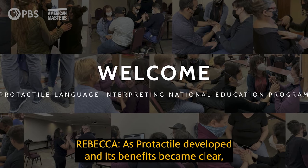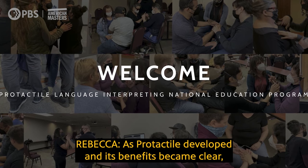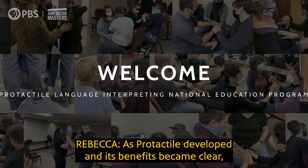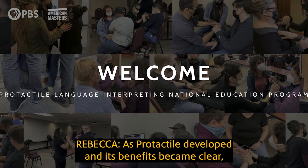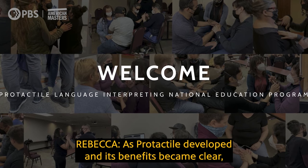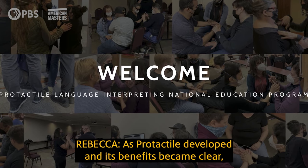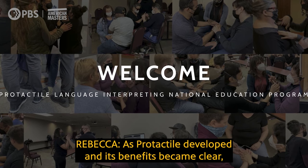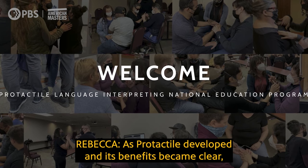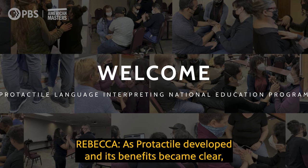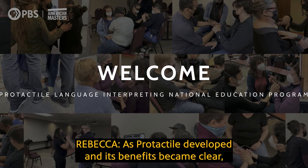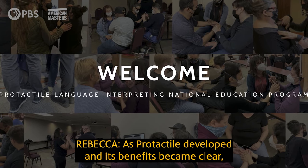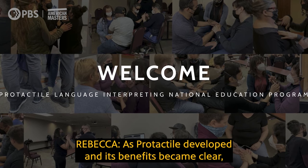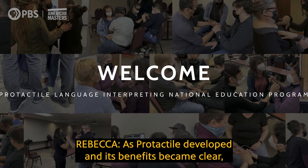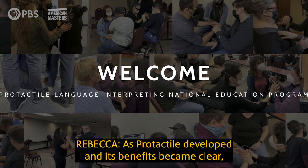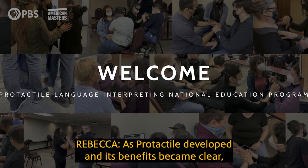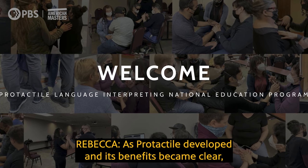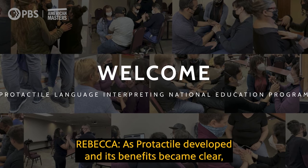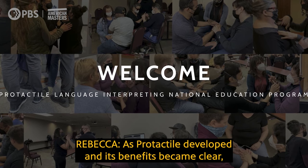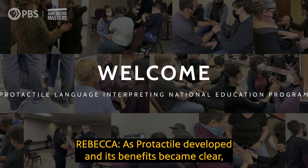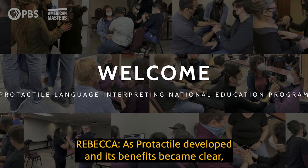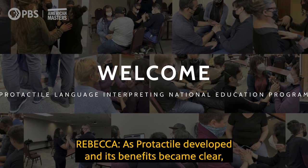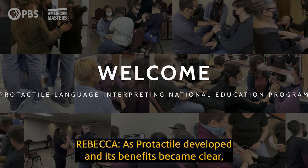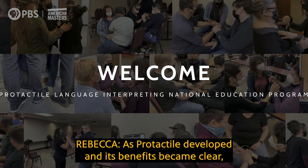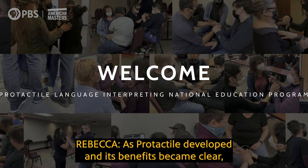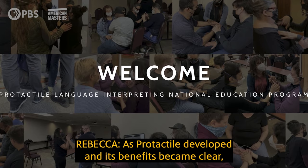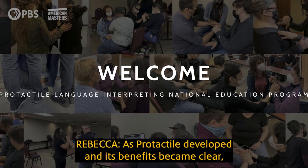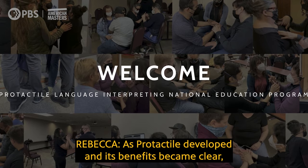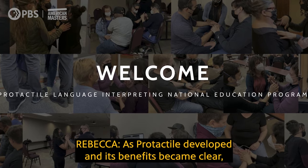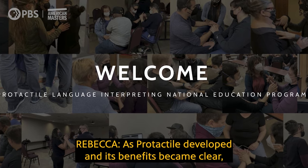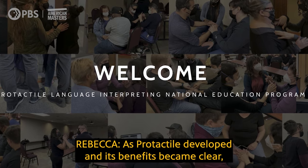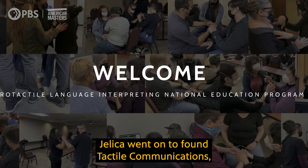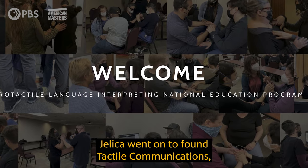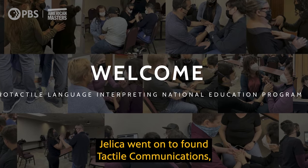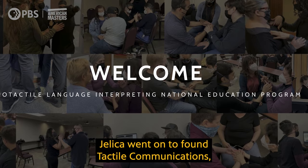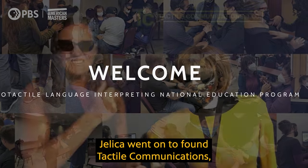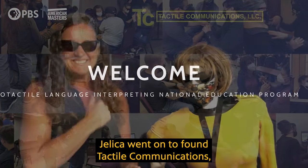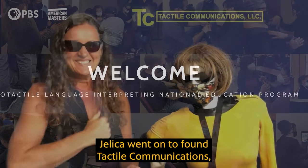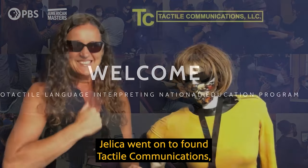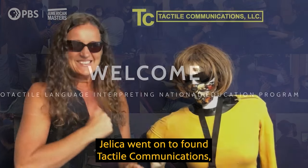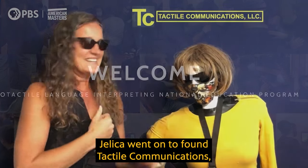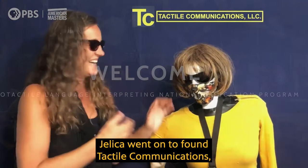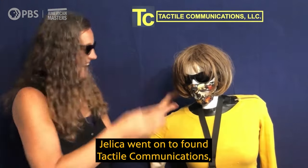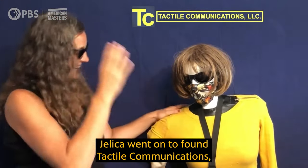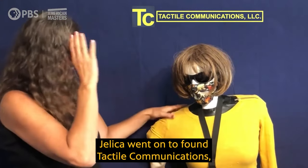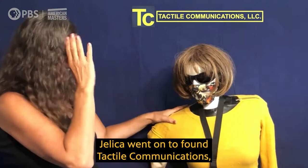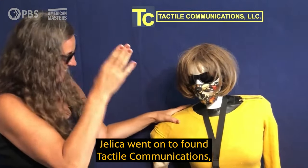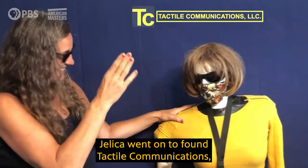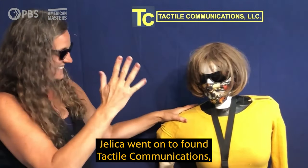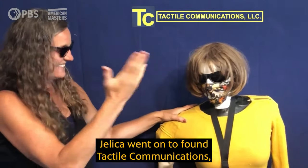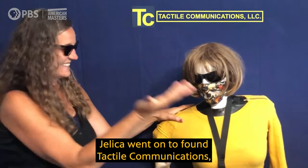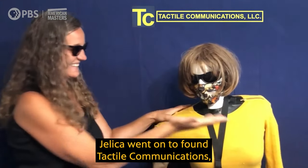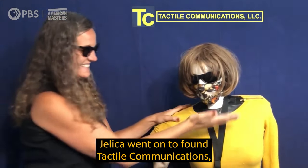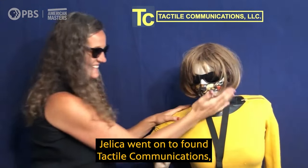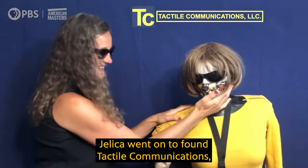As Protactile developed and its benefits became clear, Jelica went on to found Tactile Communications,